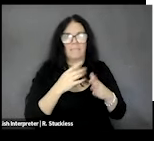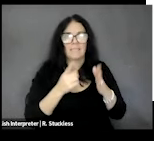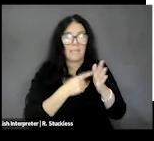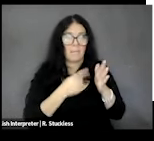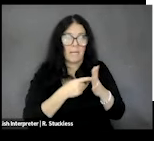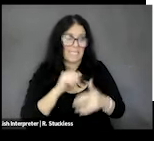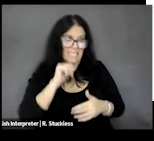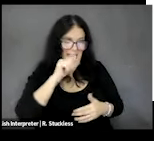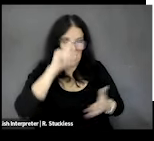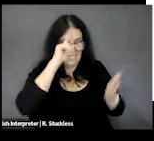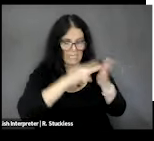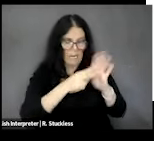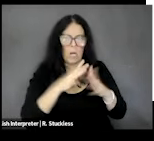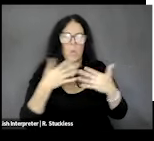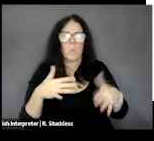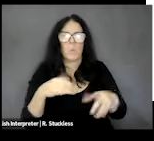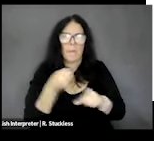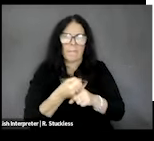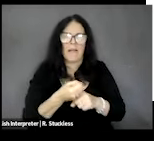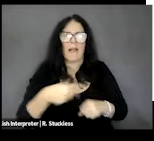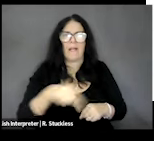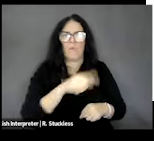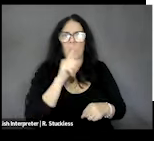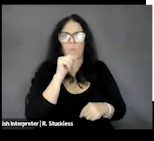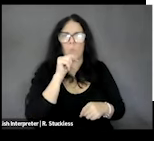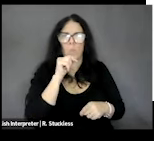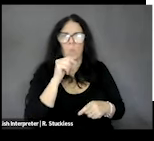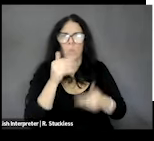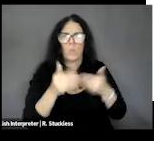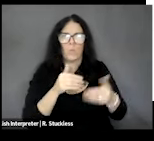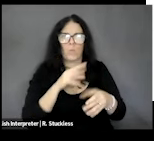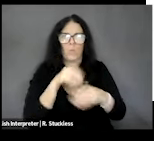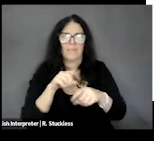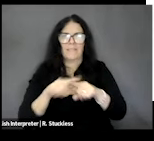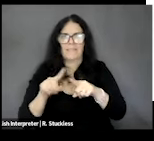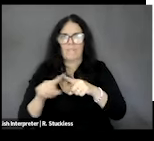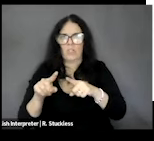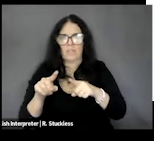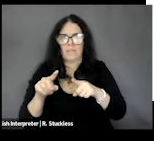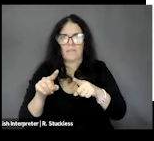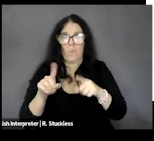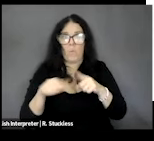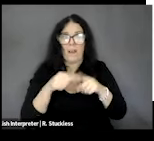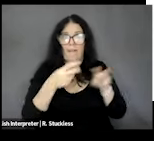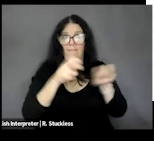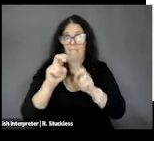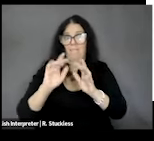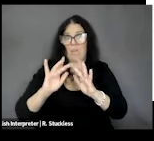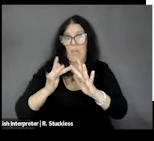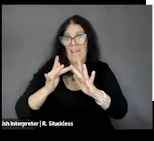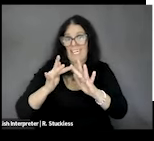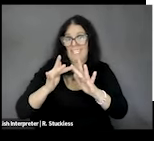consequences with moving a lot of these applications online only. People forget that